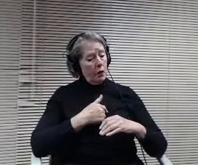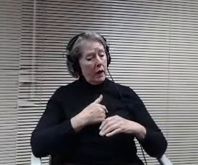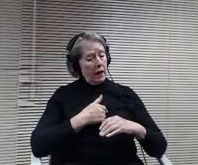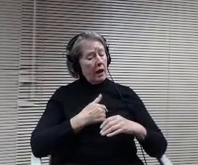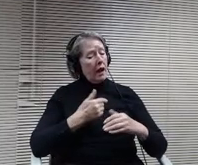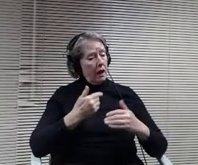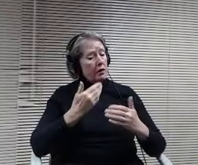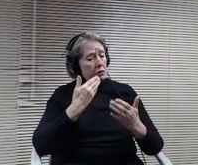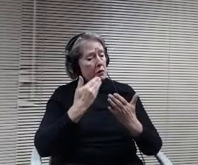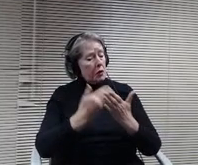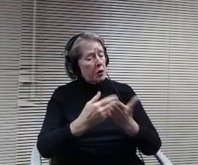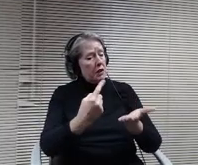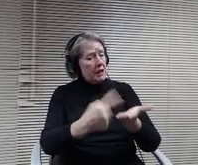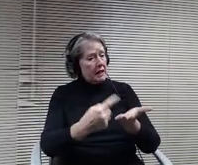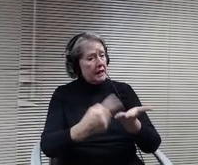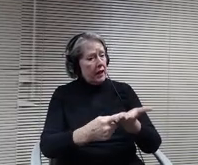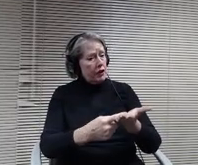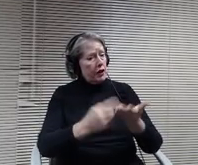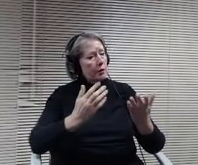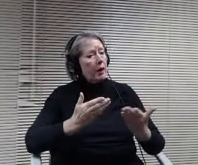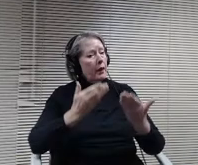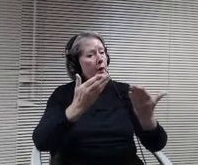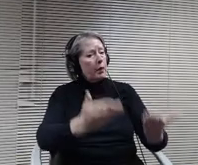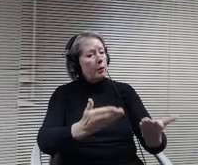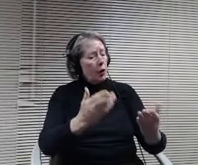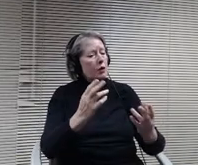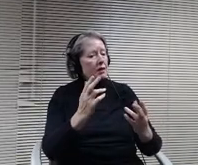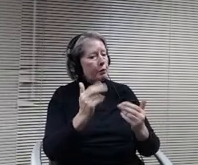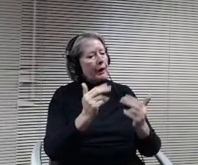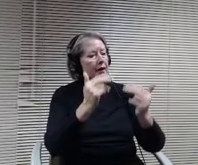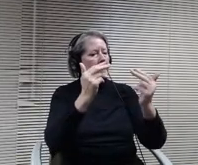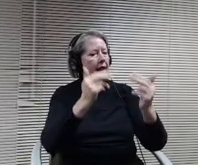be constructed and attached to the Pagal Center has really